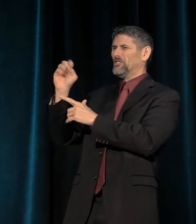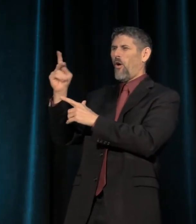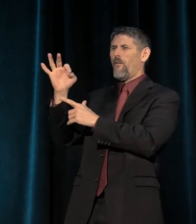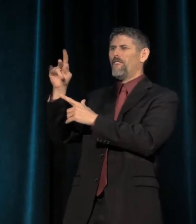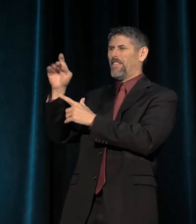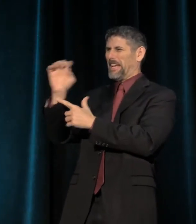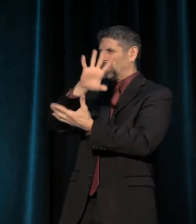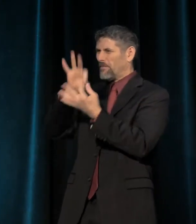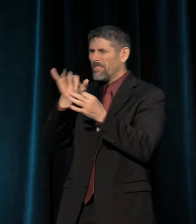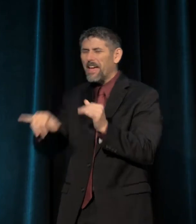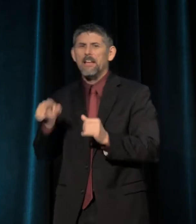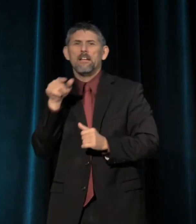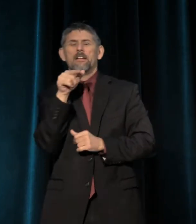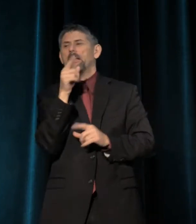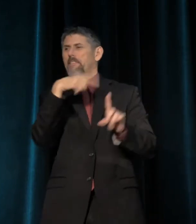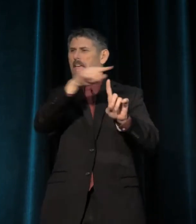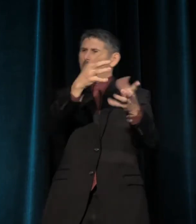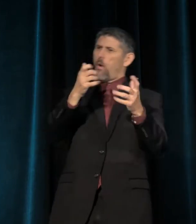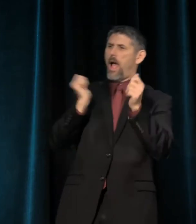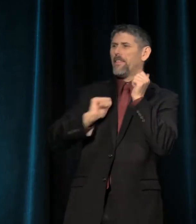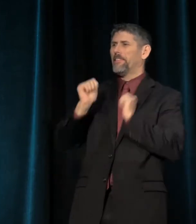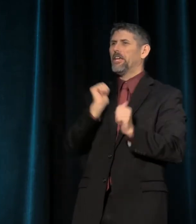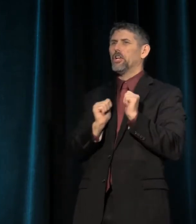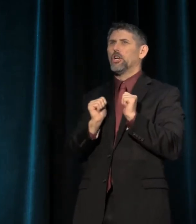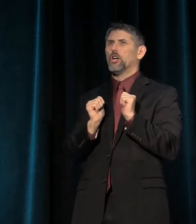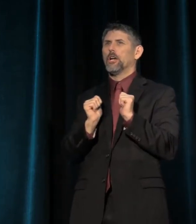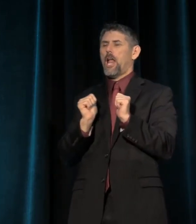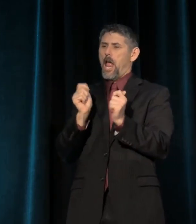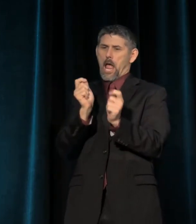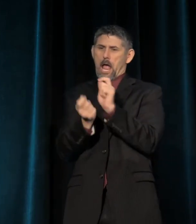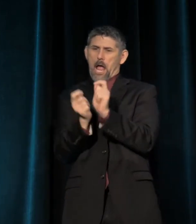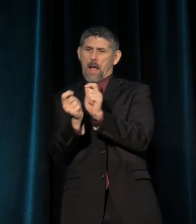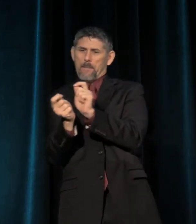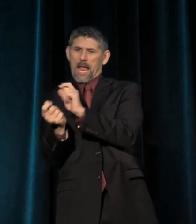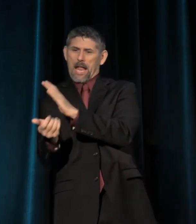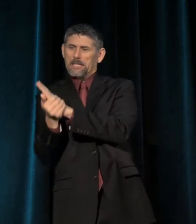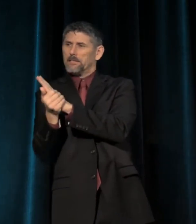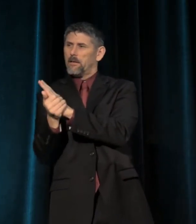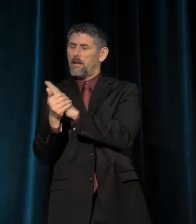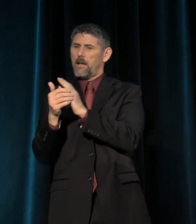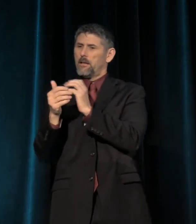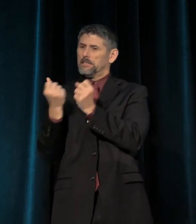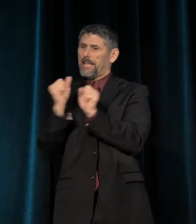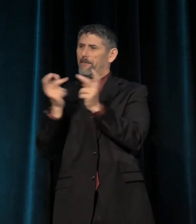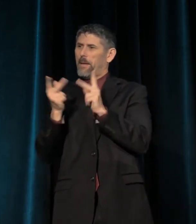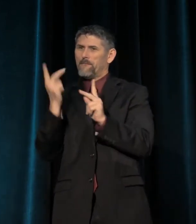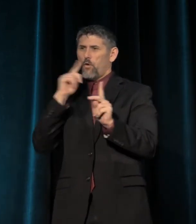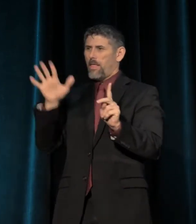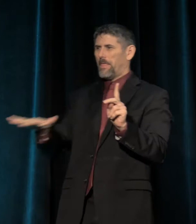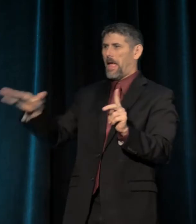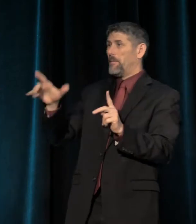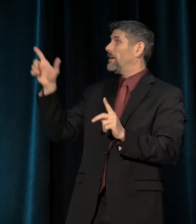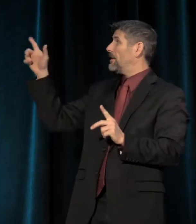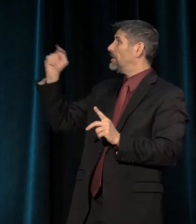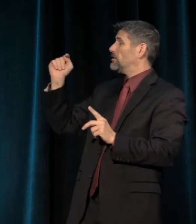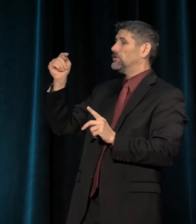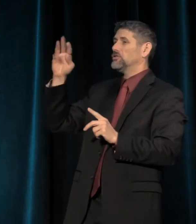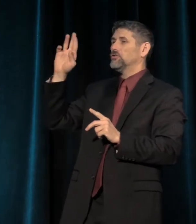They're acting like they want theater to be amended to be a safe place for them. These were Trump words, right?